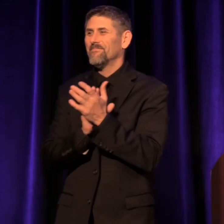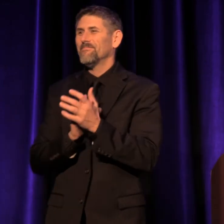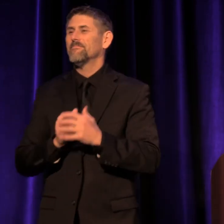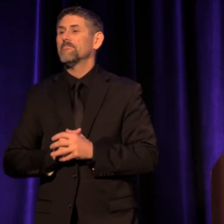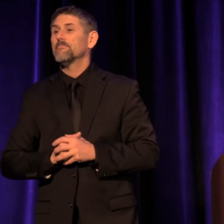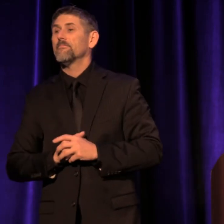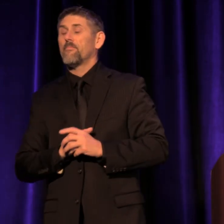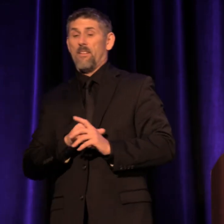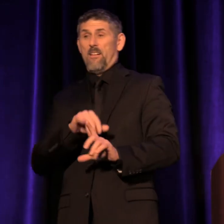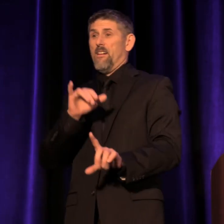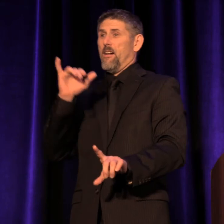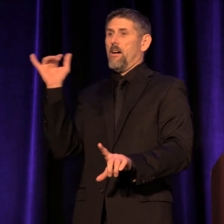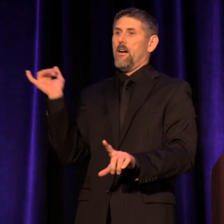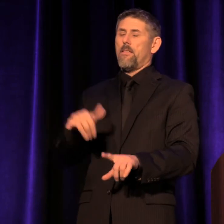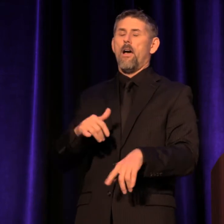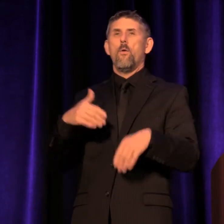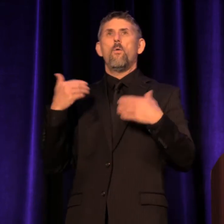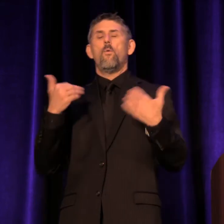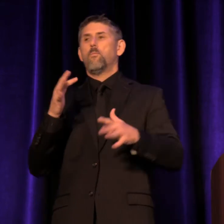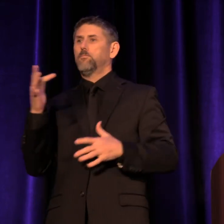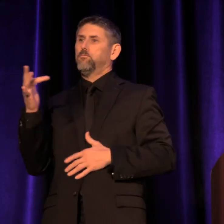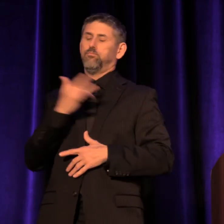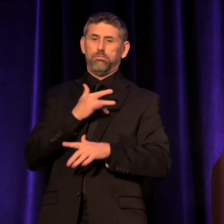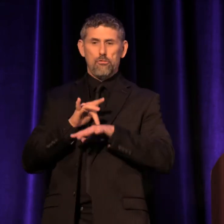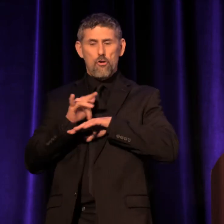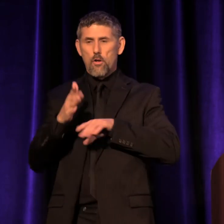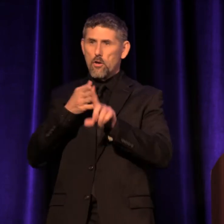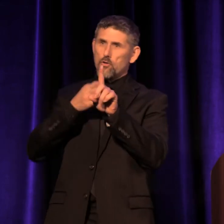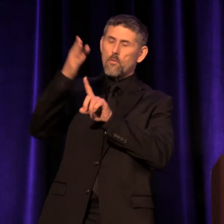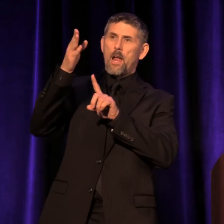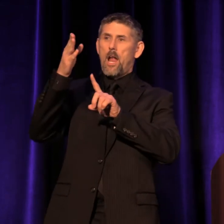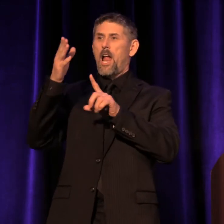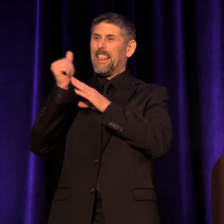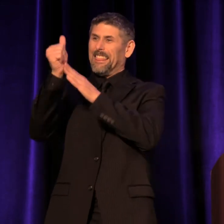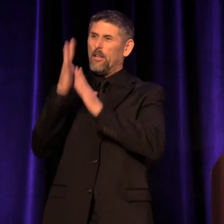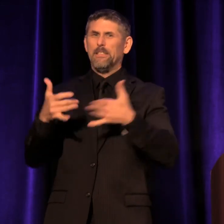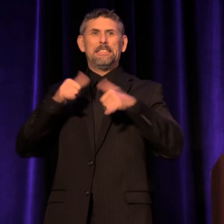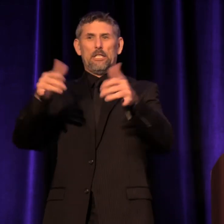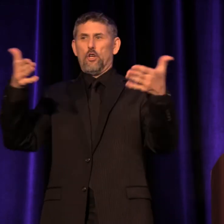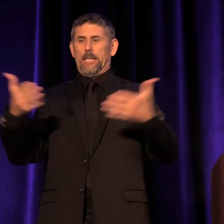That awestruck, early-career managing leader is still here inside me,